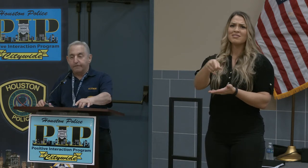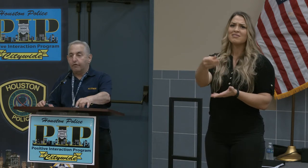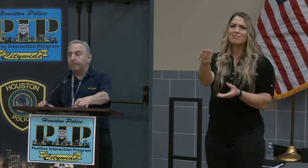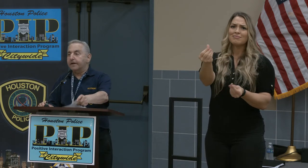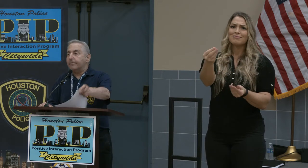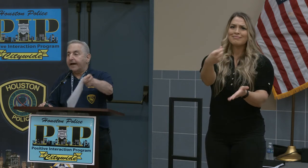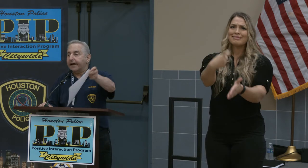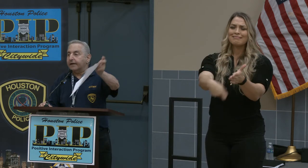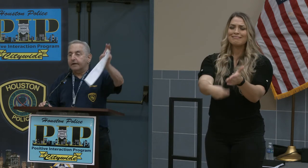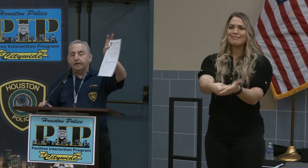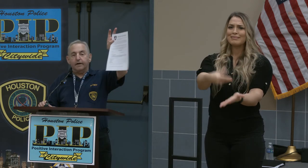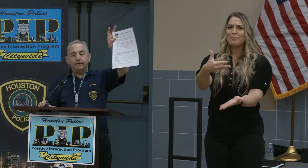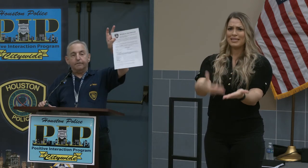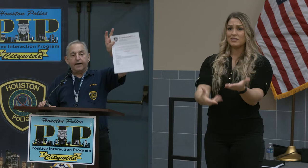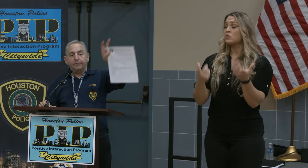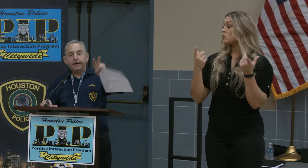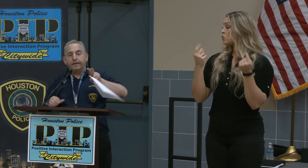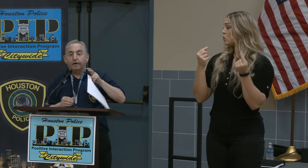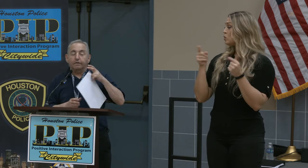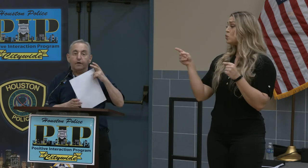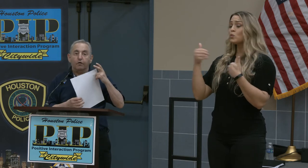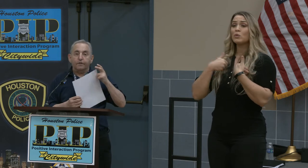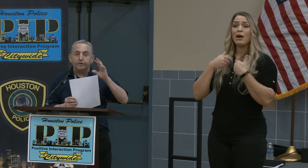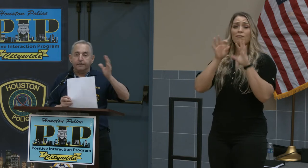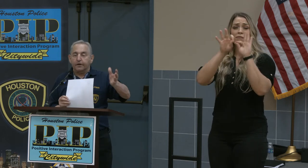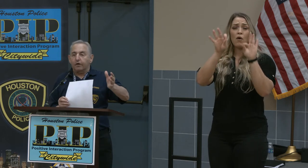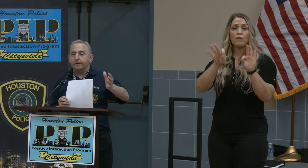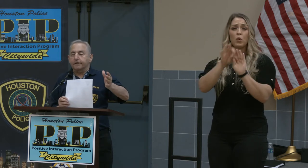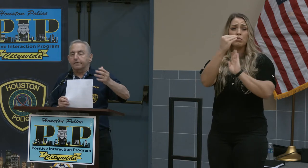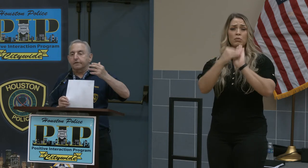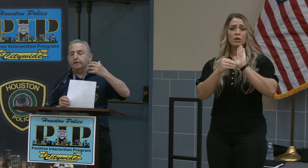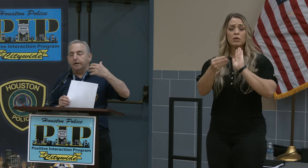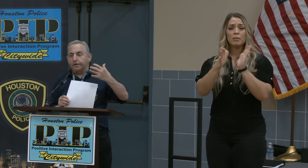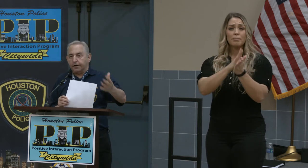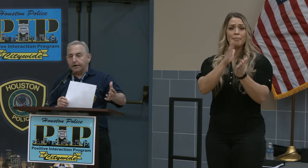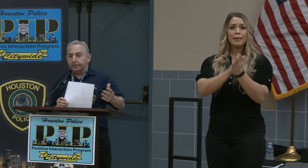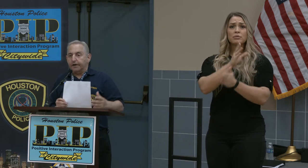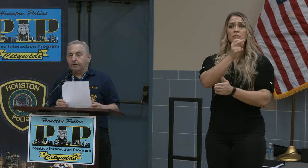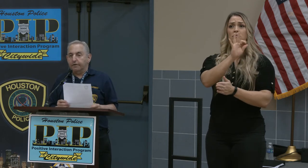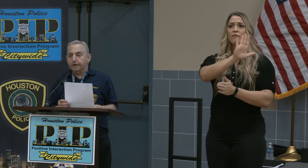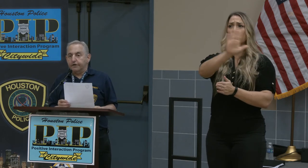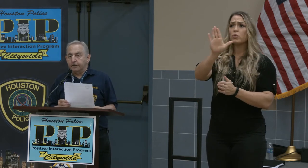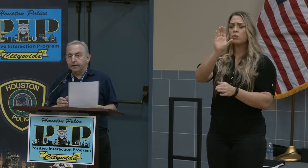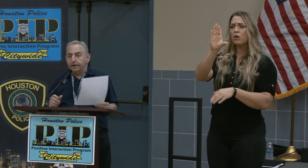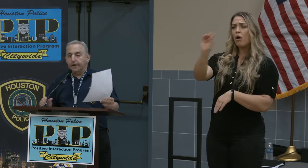form in the back, if for anybody -- their civic organization, their company or individually,